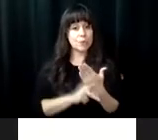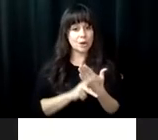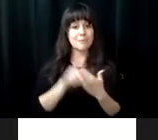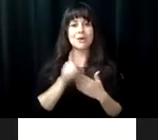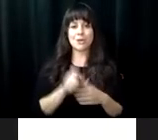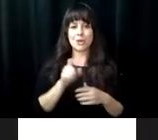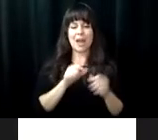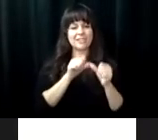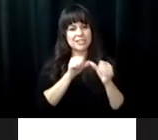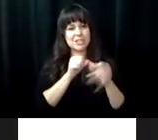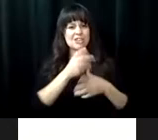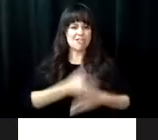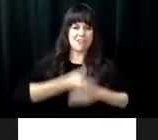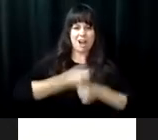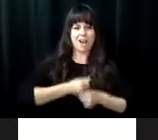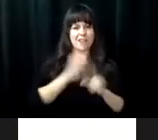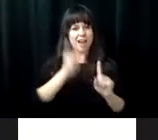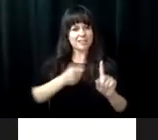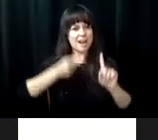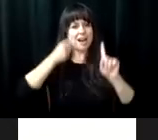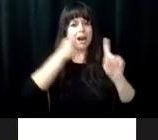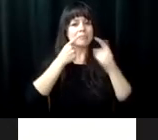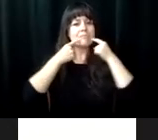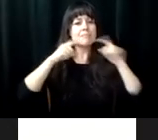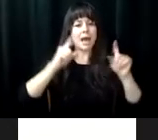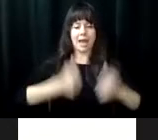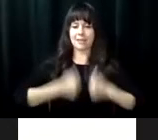outside of class. Remember, when you leave the center program,